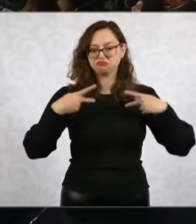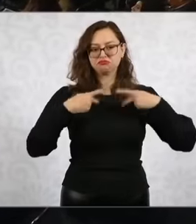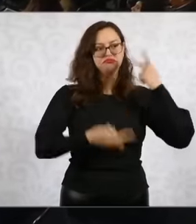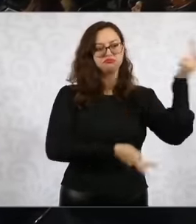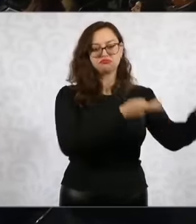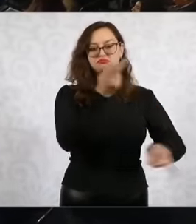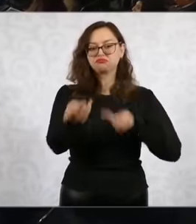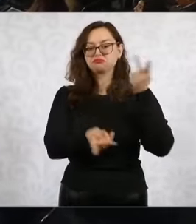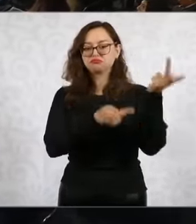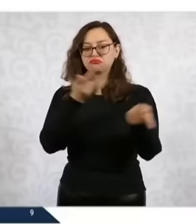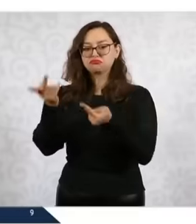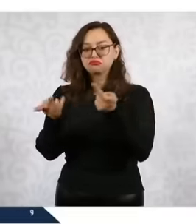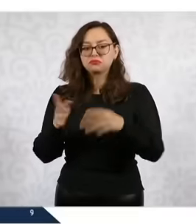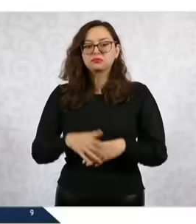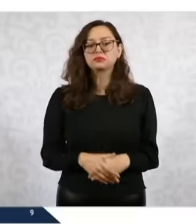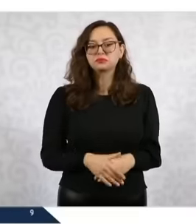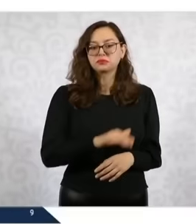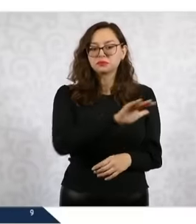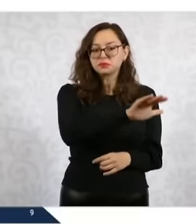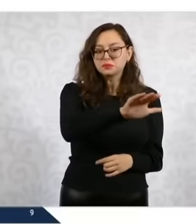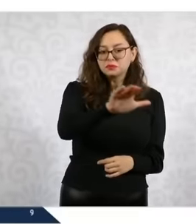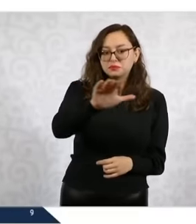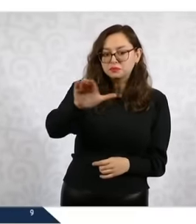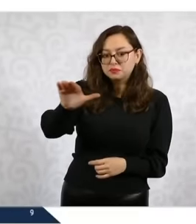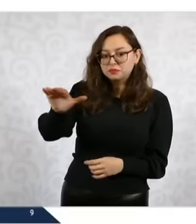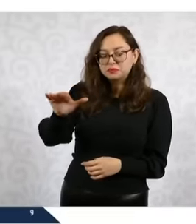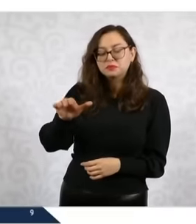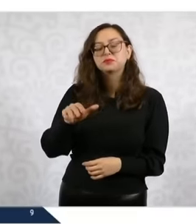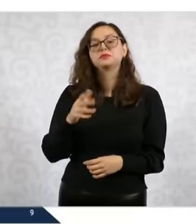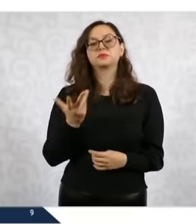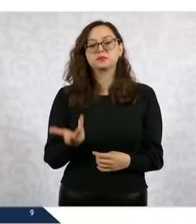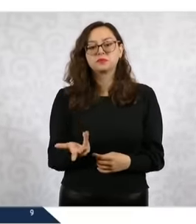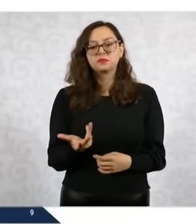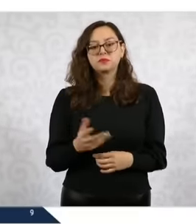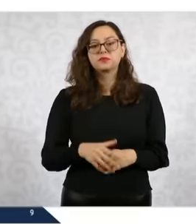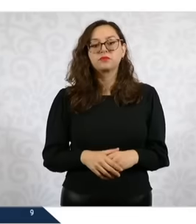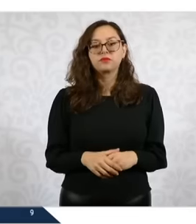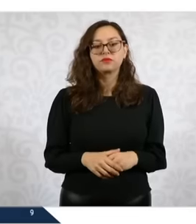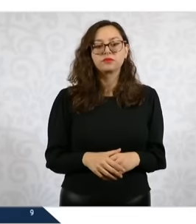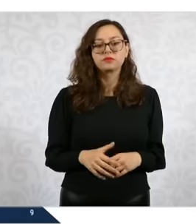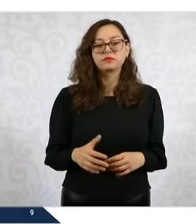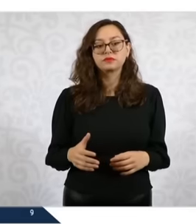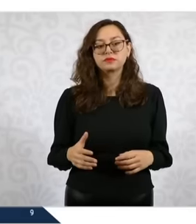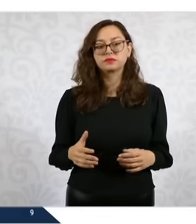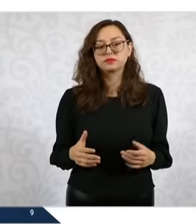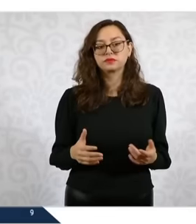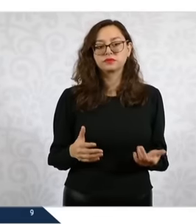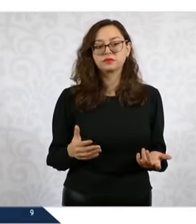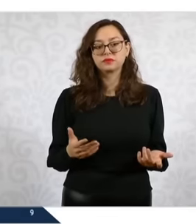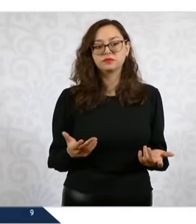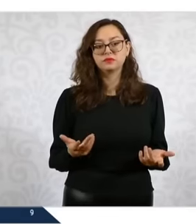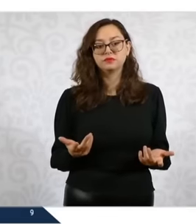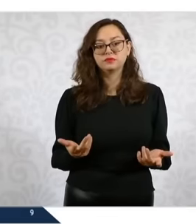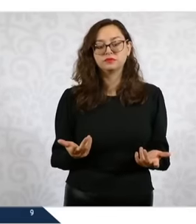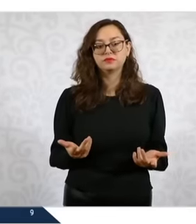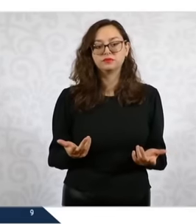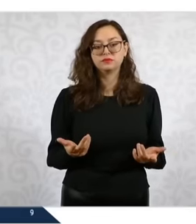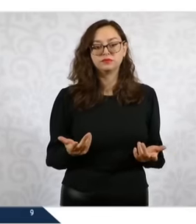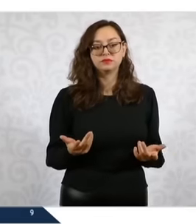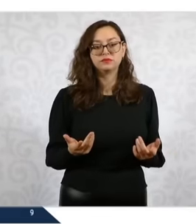the comments and statements that López Obrador or Claudia usually ask two questions